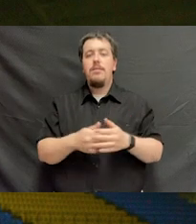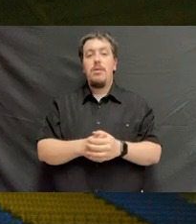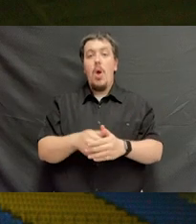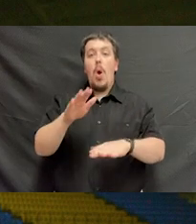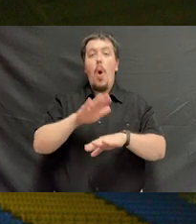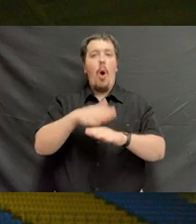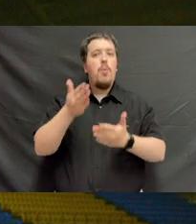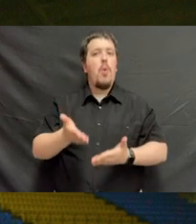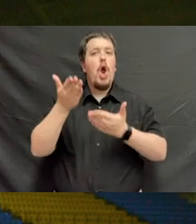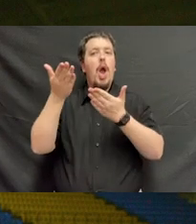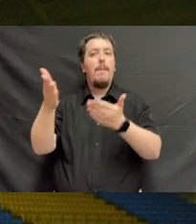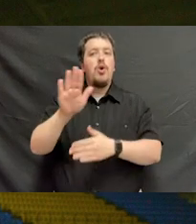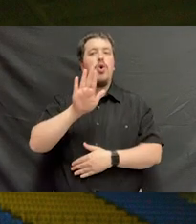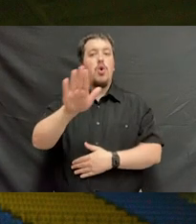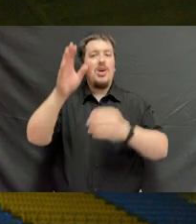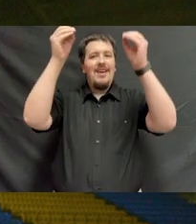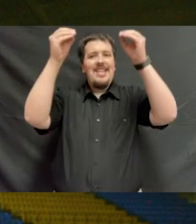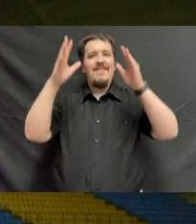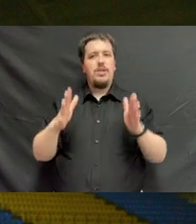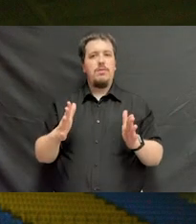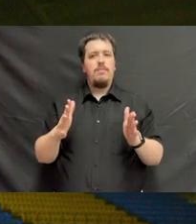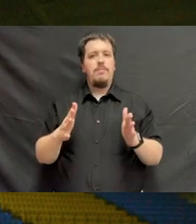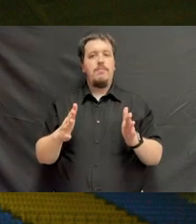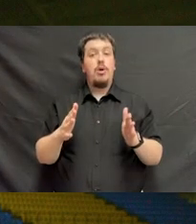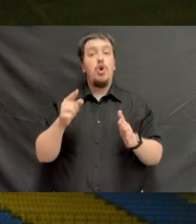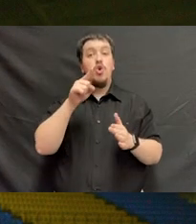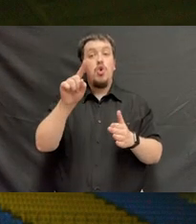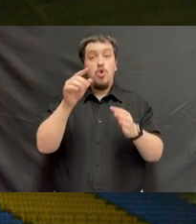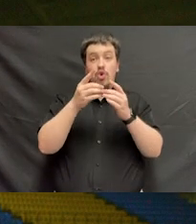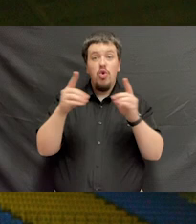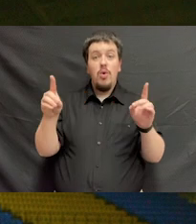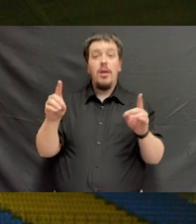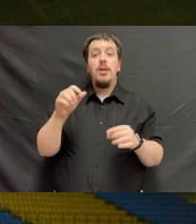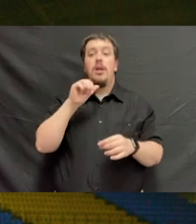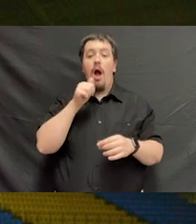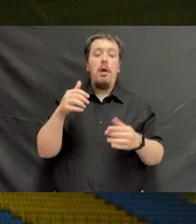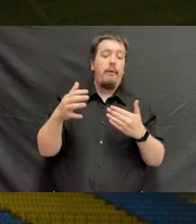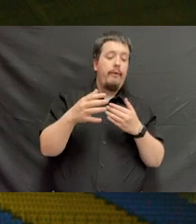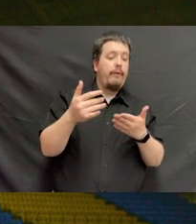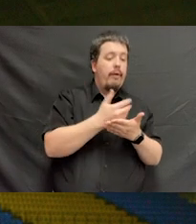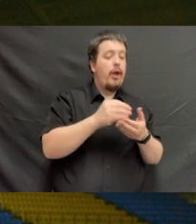on the recommendation of your faculty. Graduates, your degree is not a mere collection of credit hours.